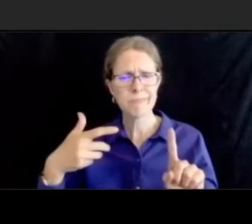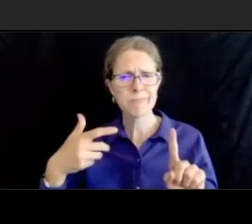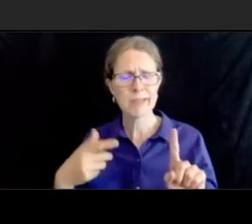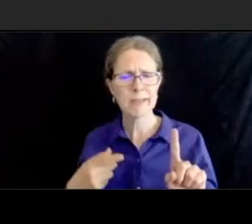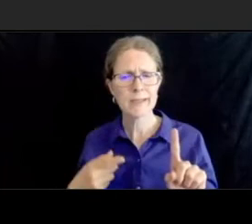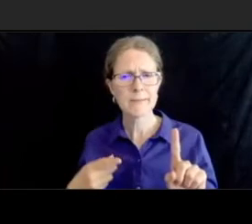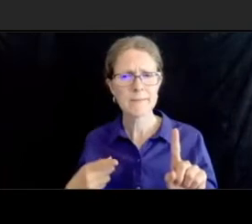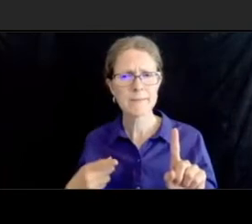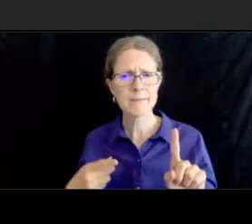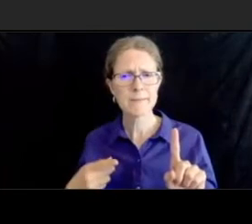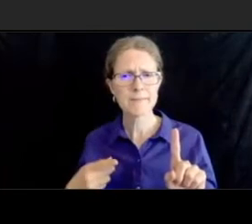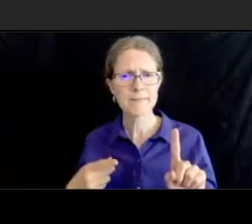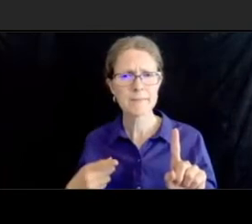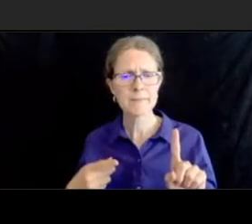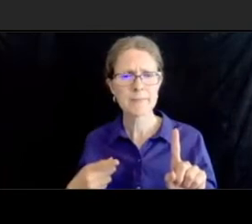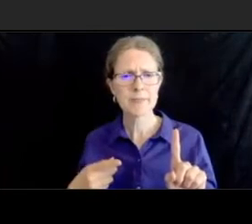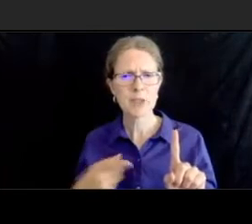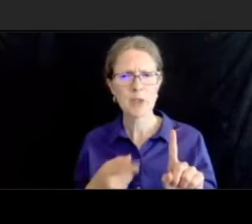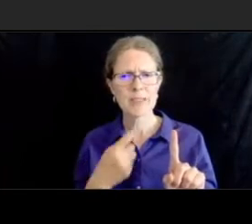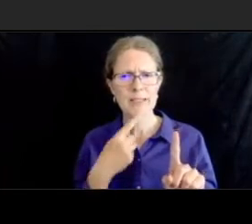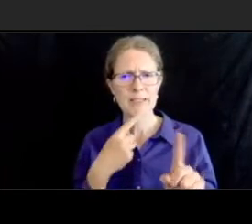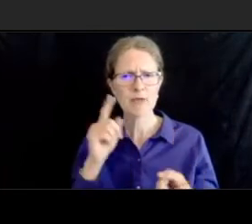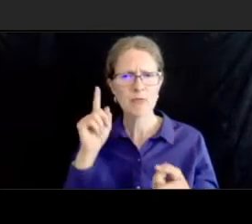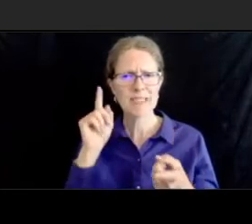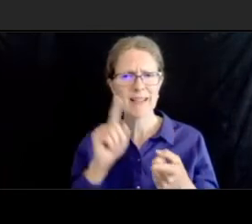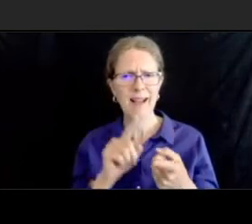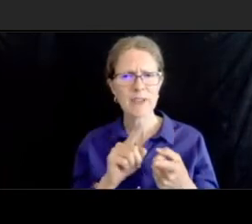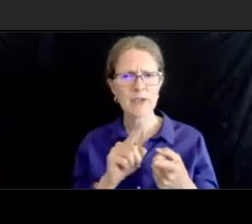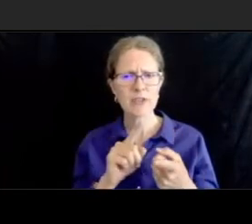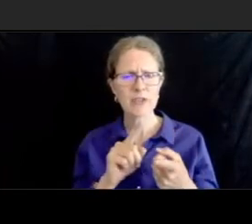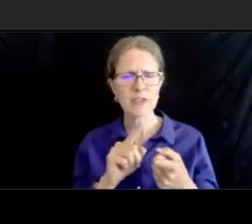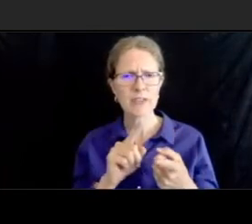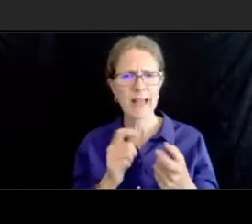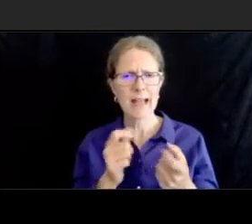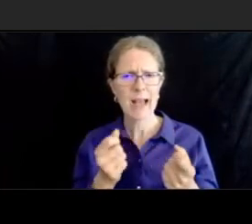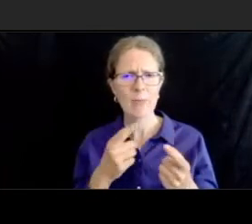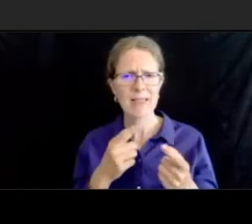that you've alluded to it's already difficult for some of us especially